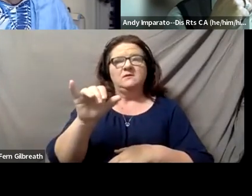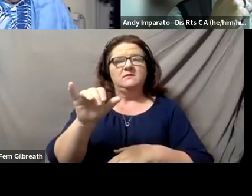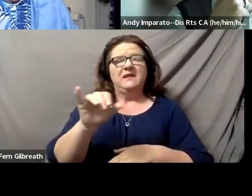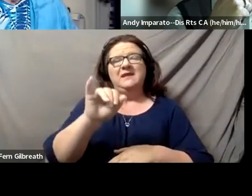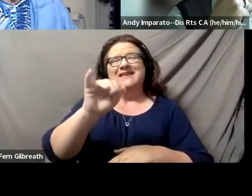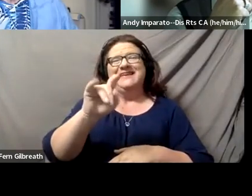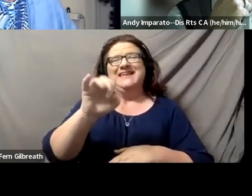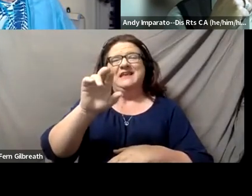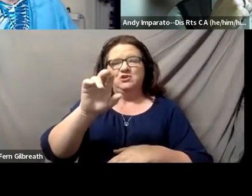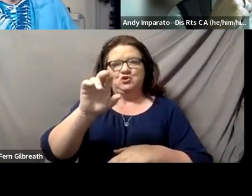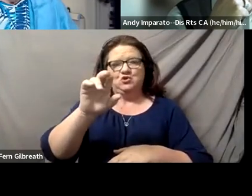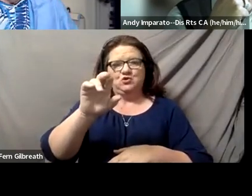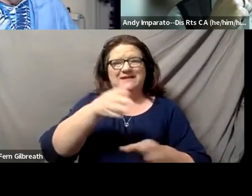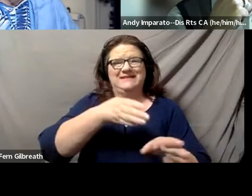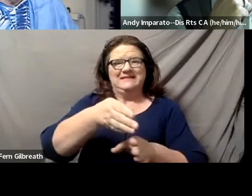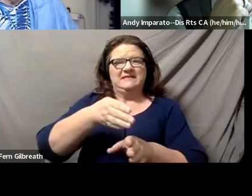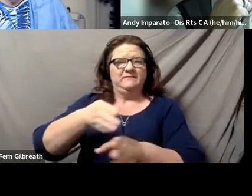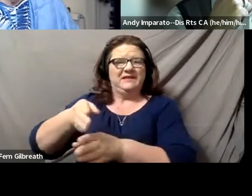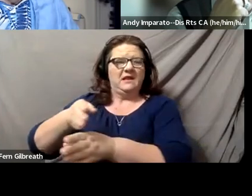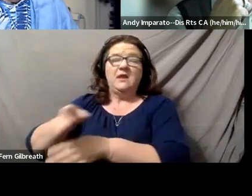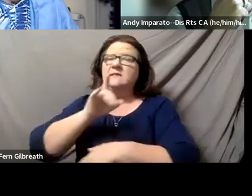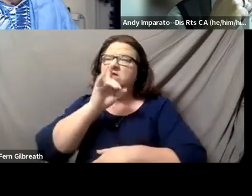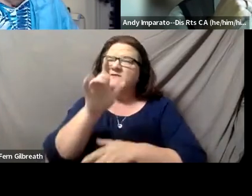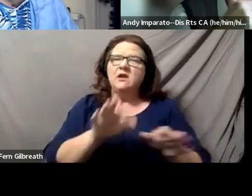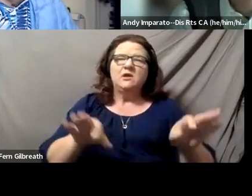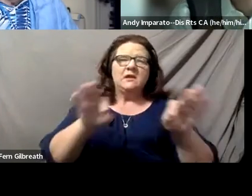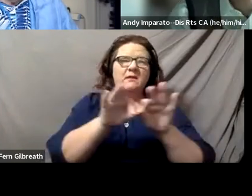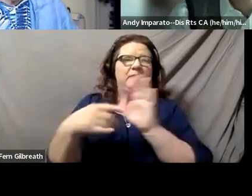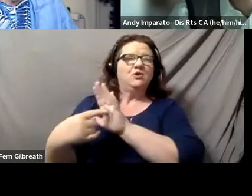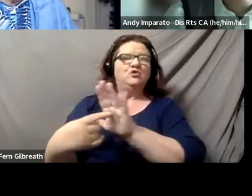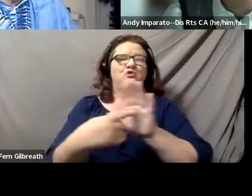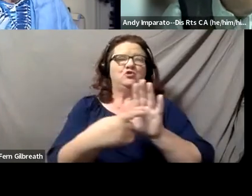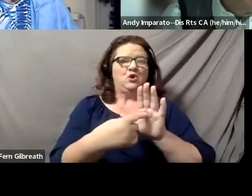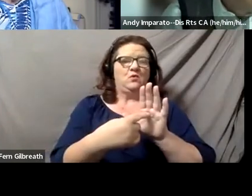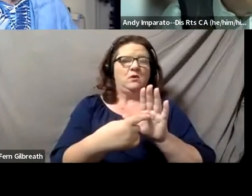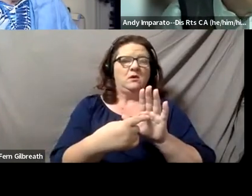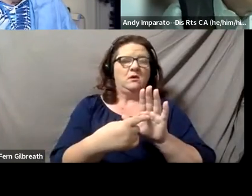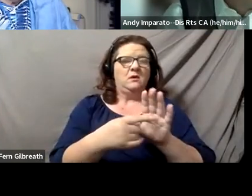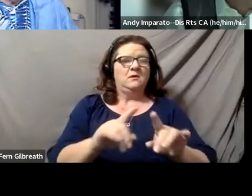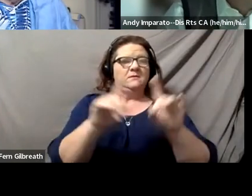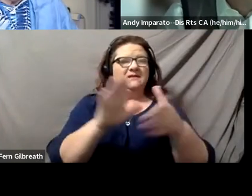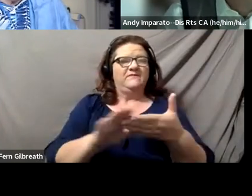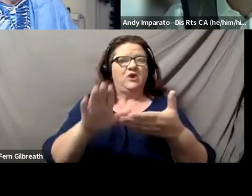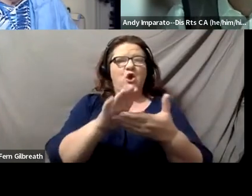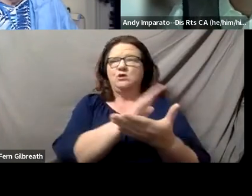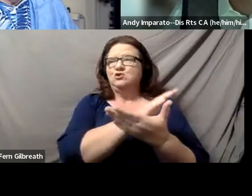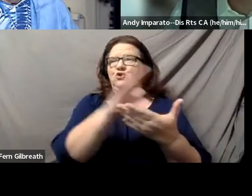and I think that's very important to show that different colleges across the university